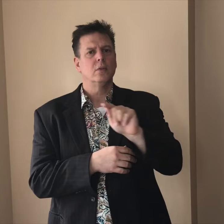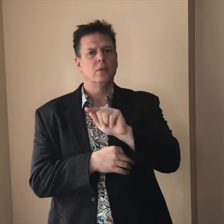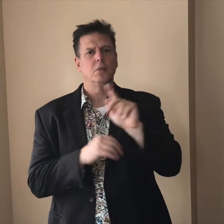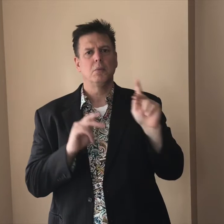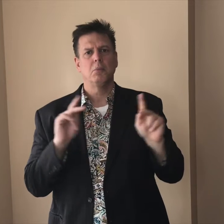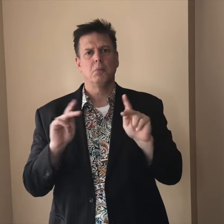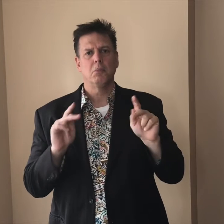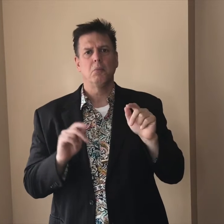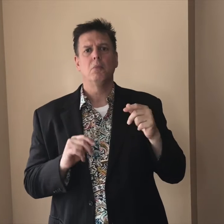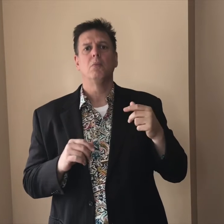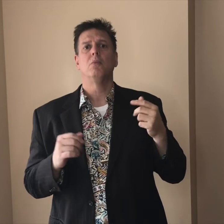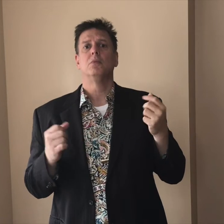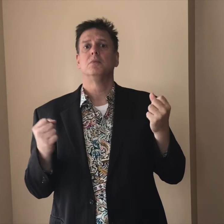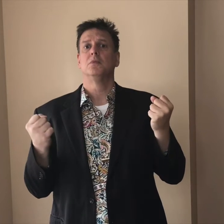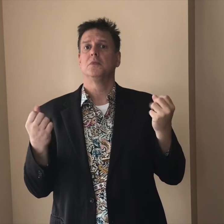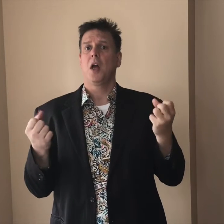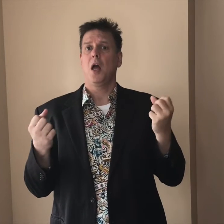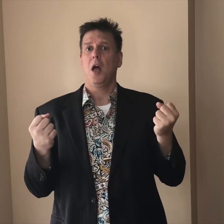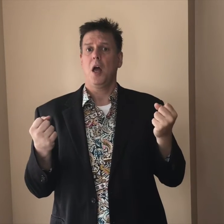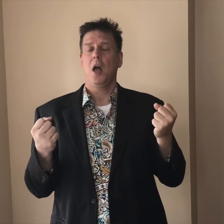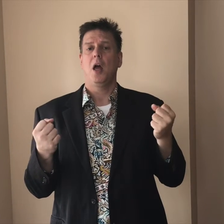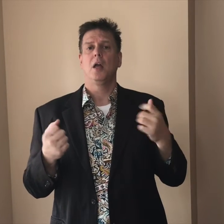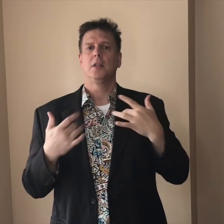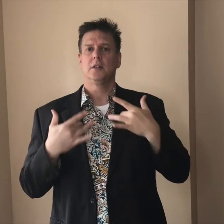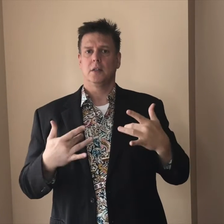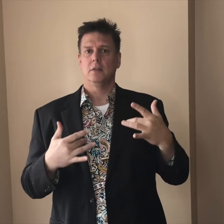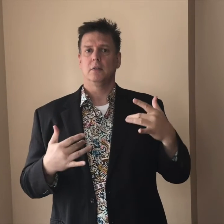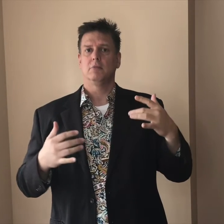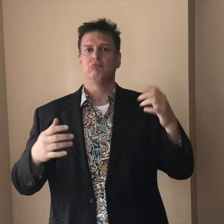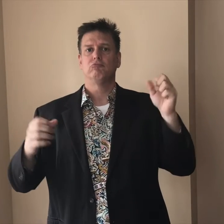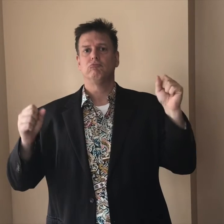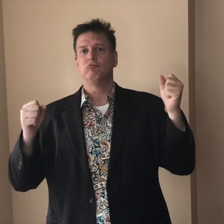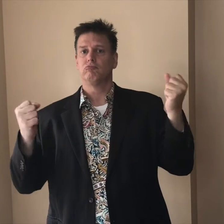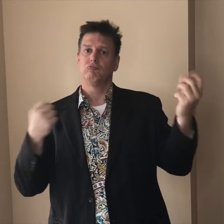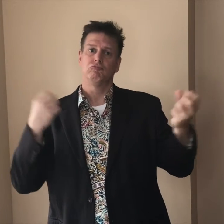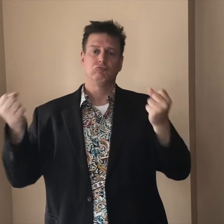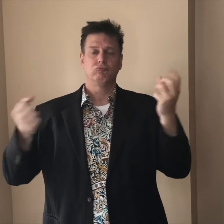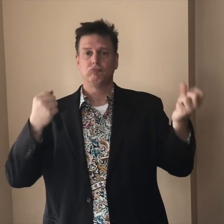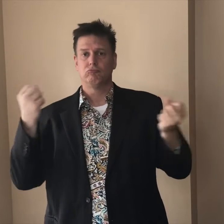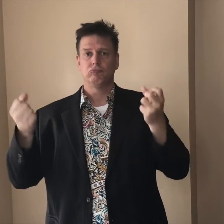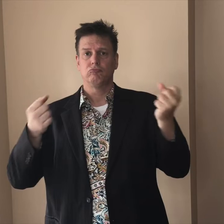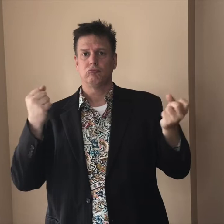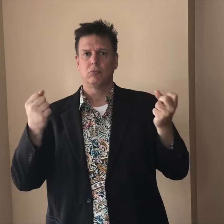And noticed over time that a variety of people who are using ASL